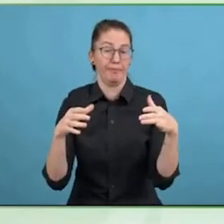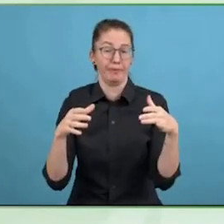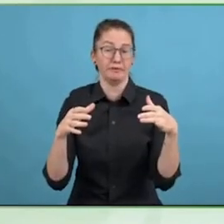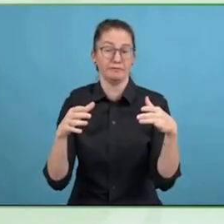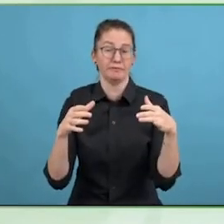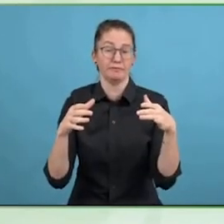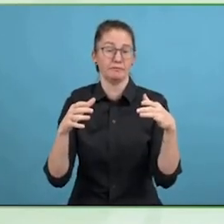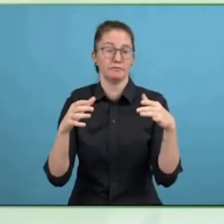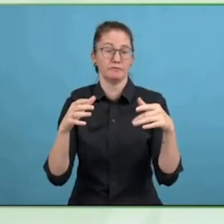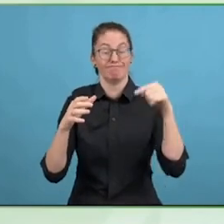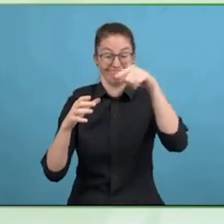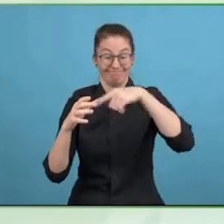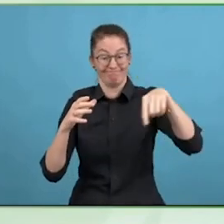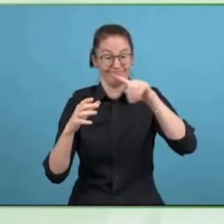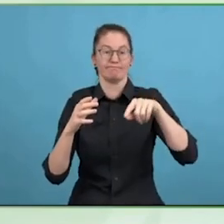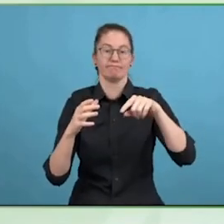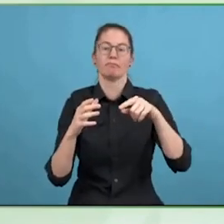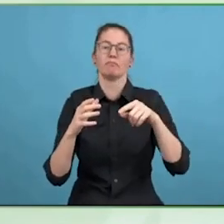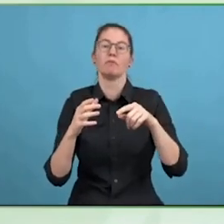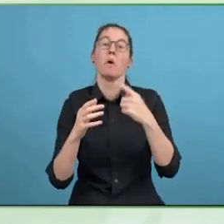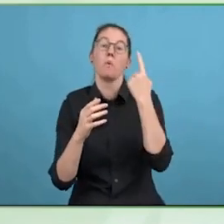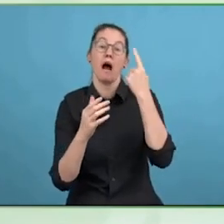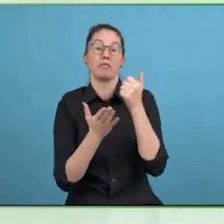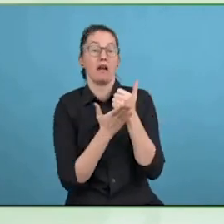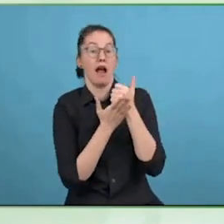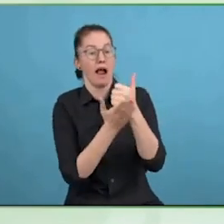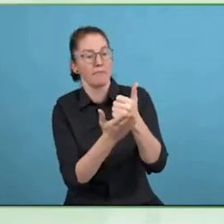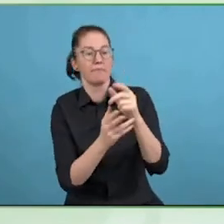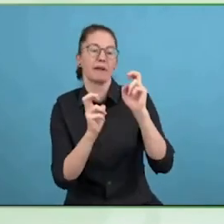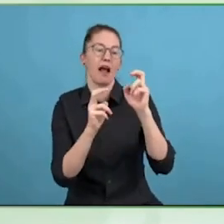and bring the certification to them.